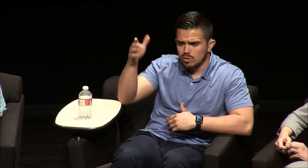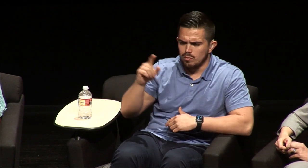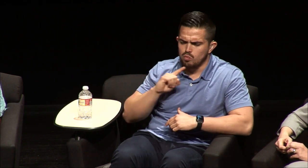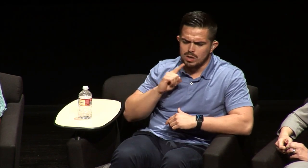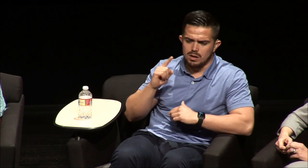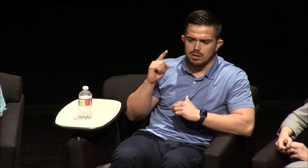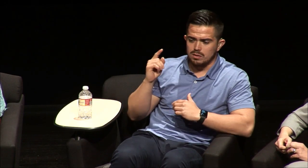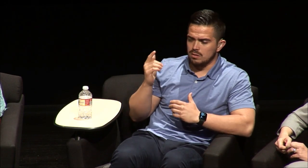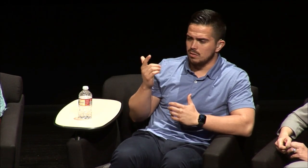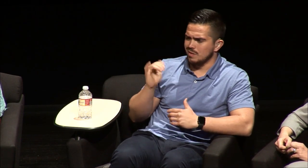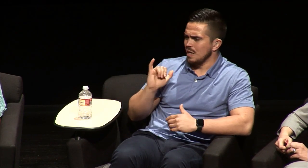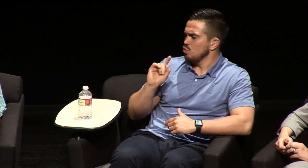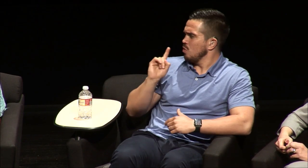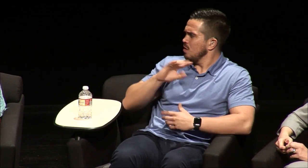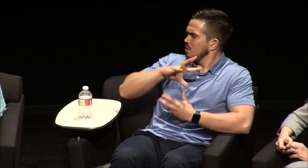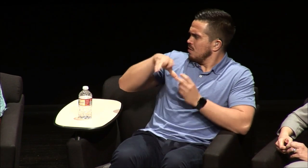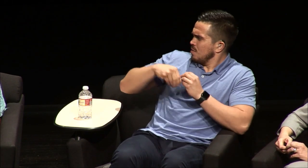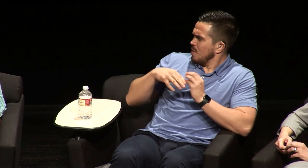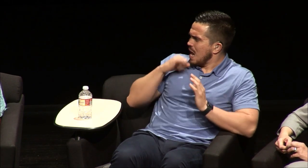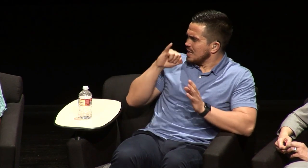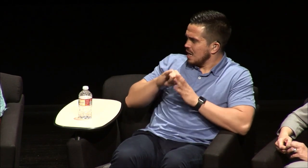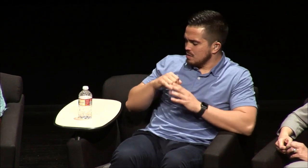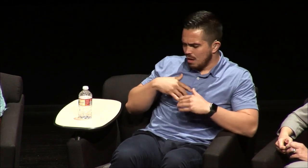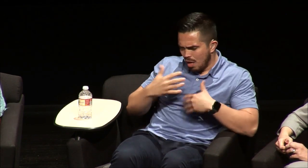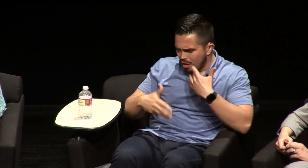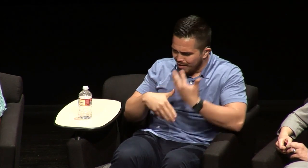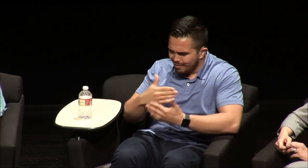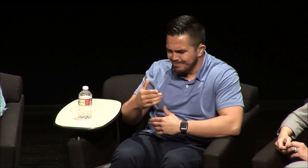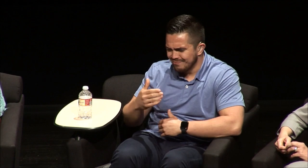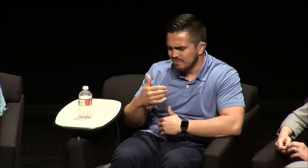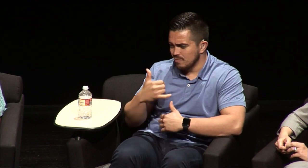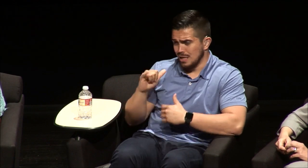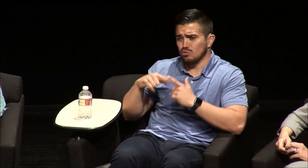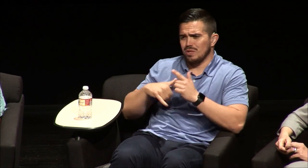a better future for deaf people and that's that's really where my identity